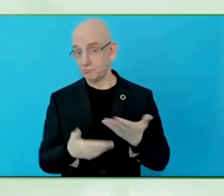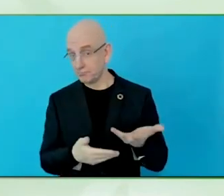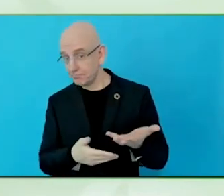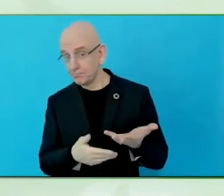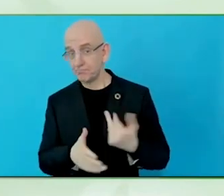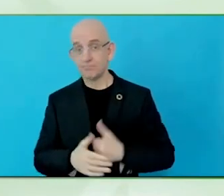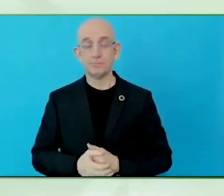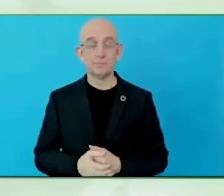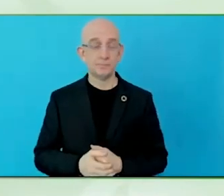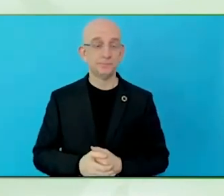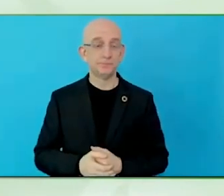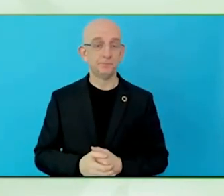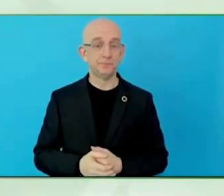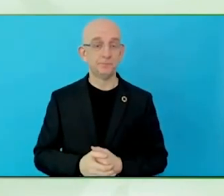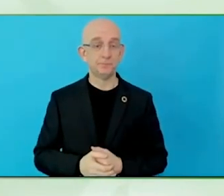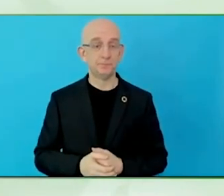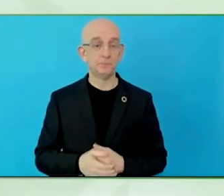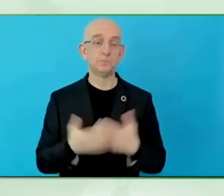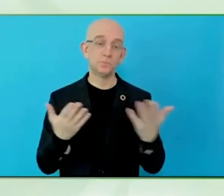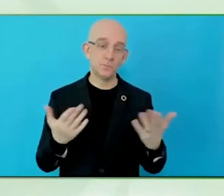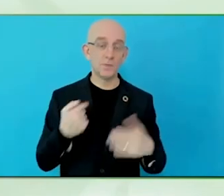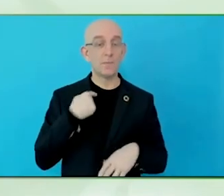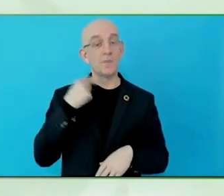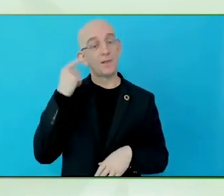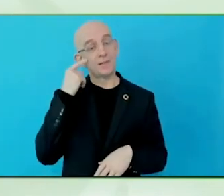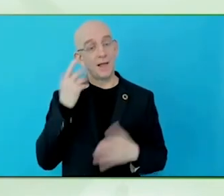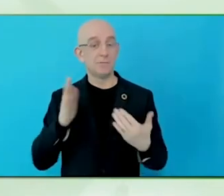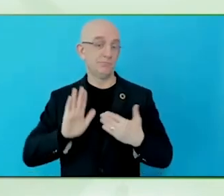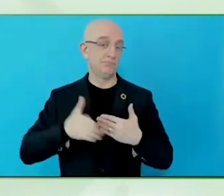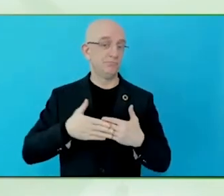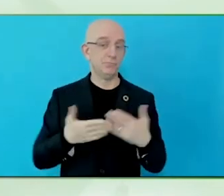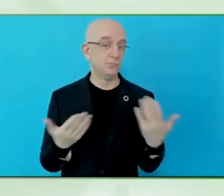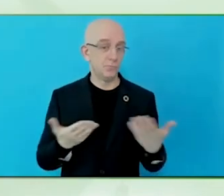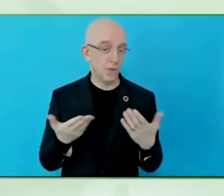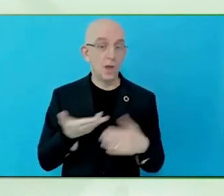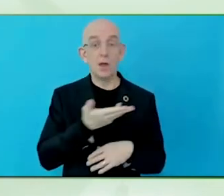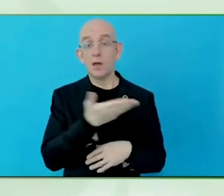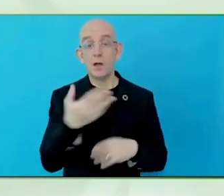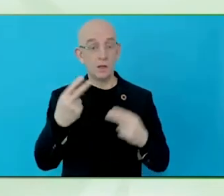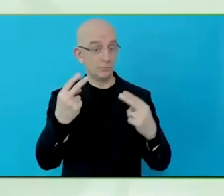haven't had any interaction with a disabled person for that matter,